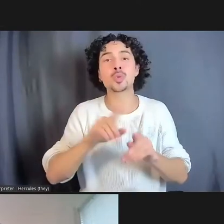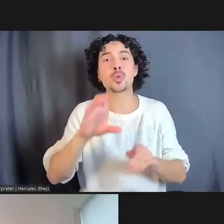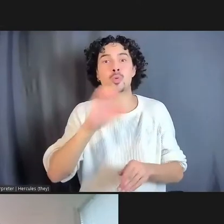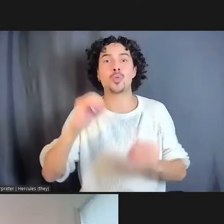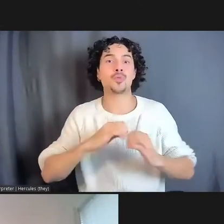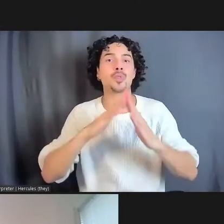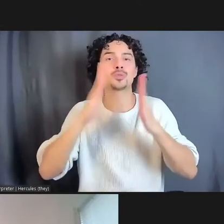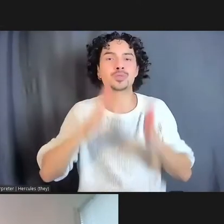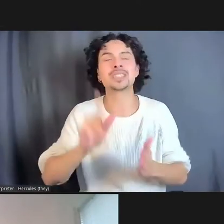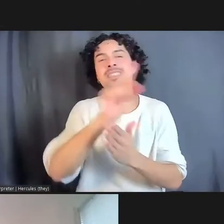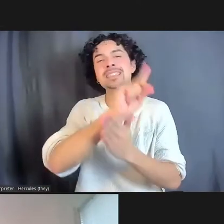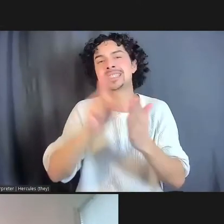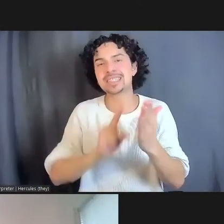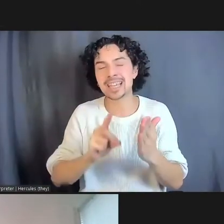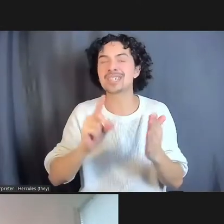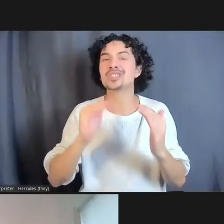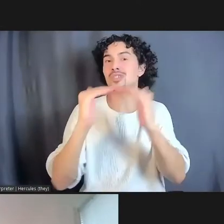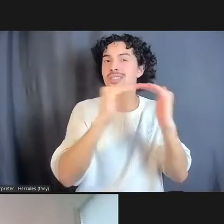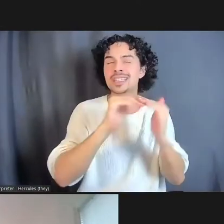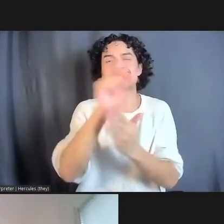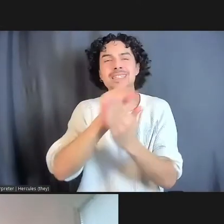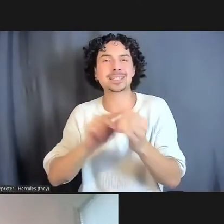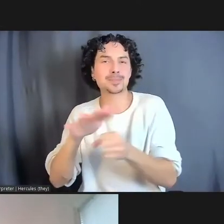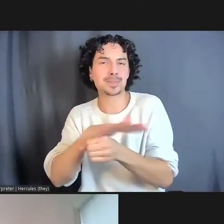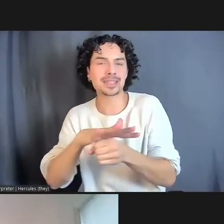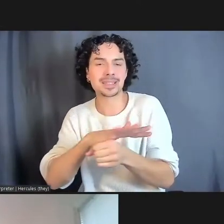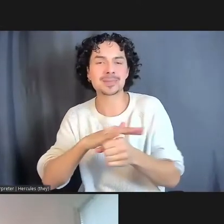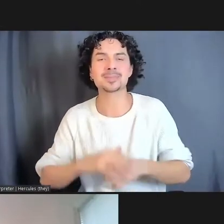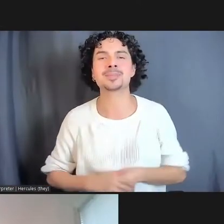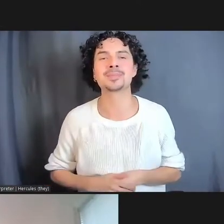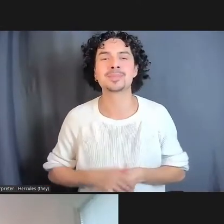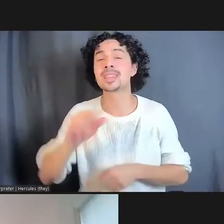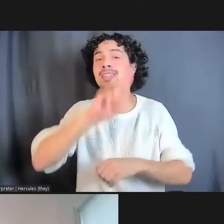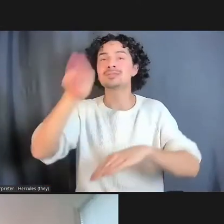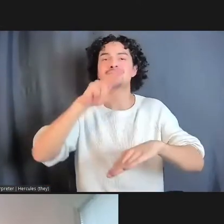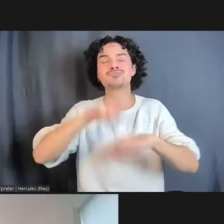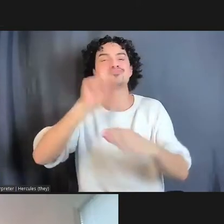Justice, Designing Spaces, and is a nationally known advocate for magnifying